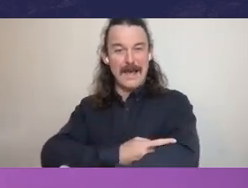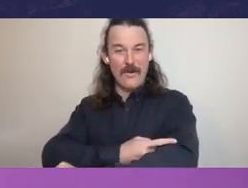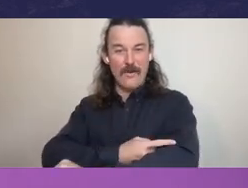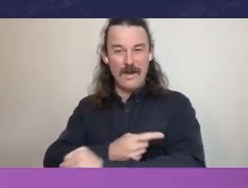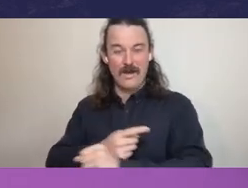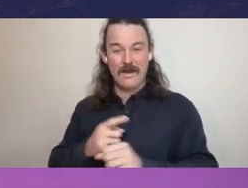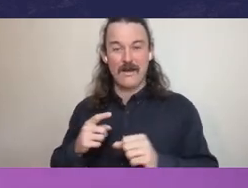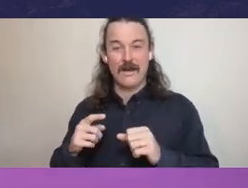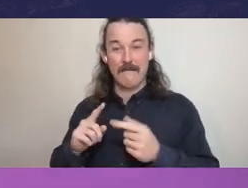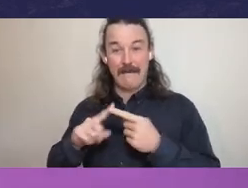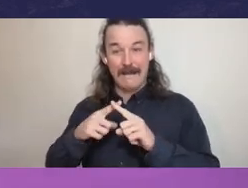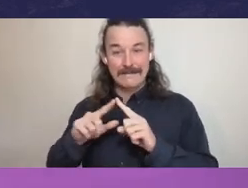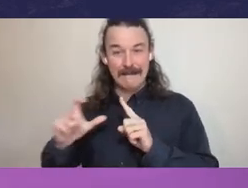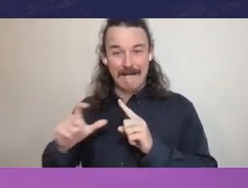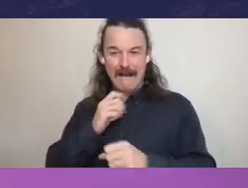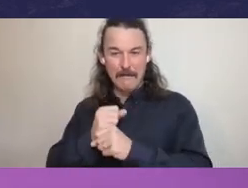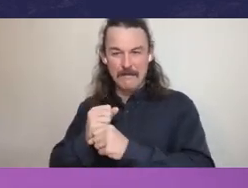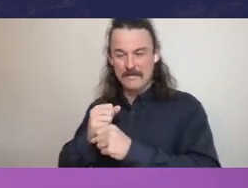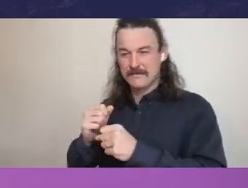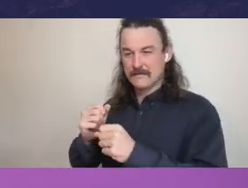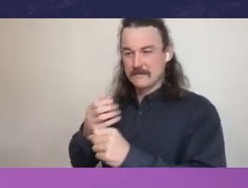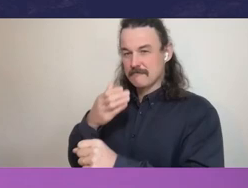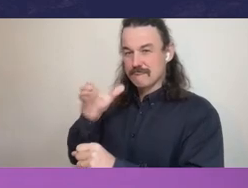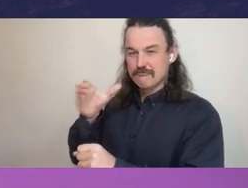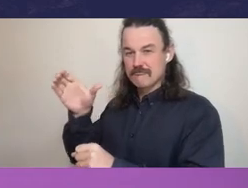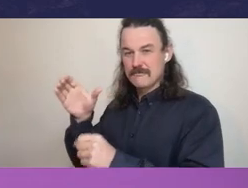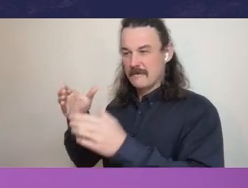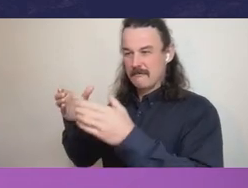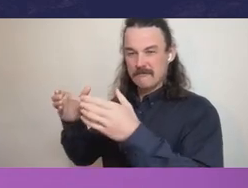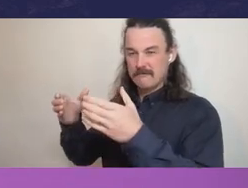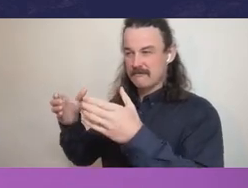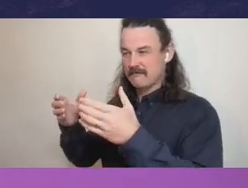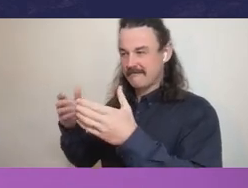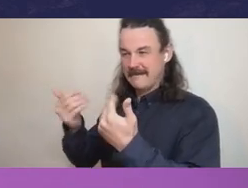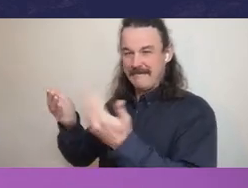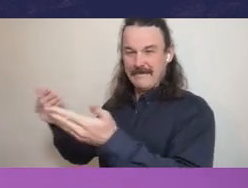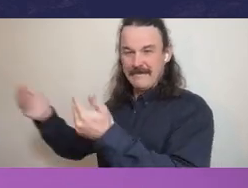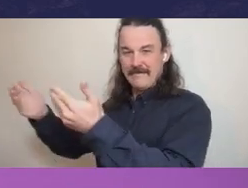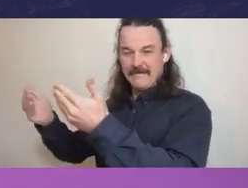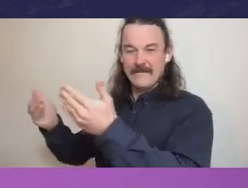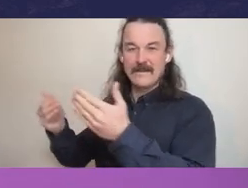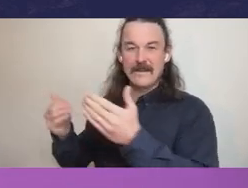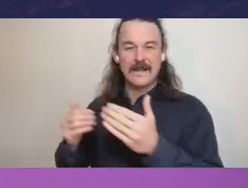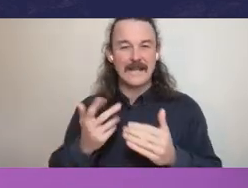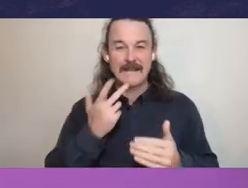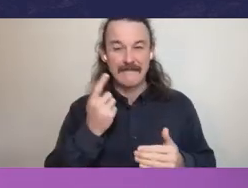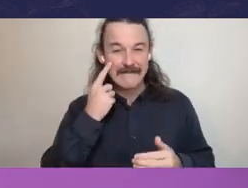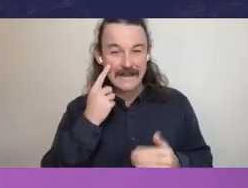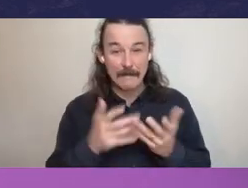By that I mean that we look at the common phenomenon of the concentration of power around leaders